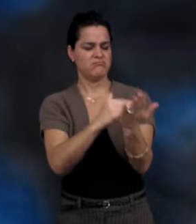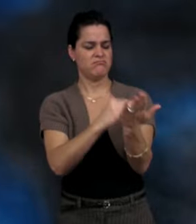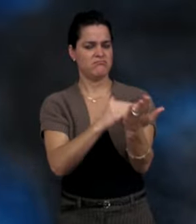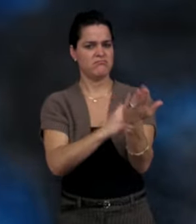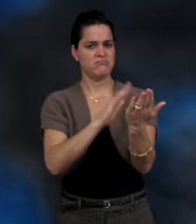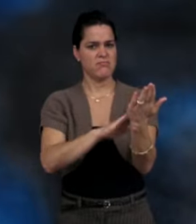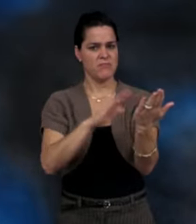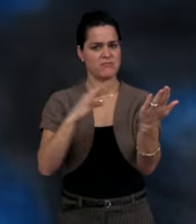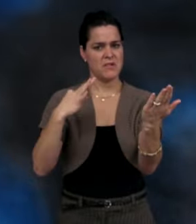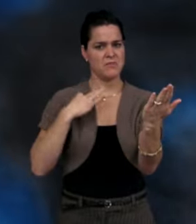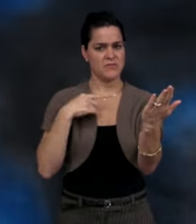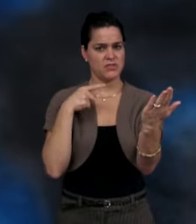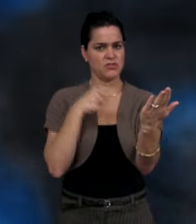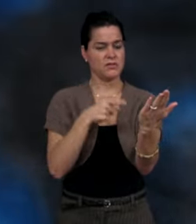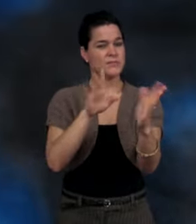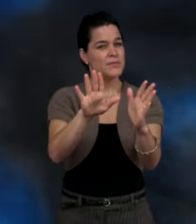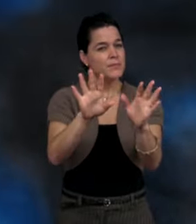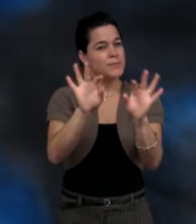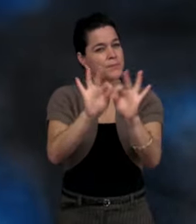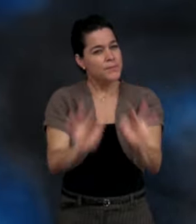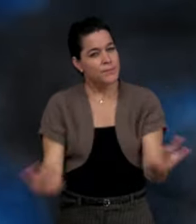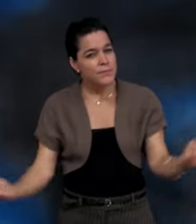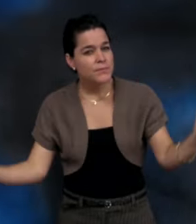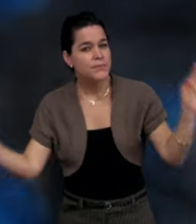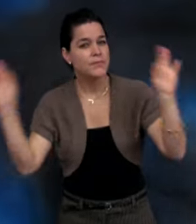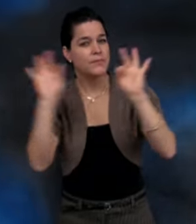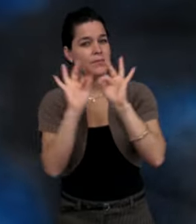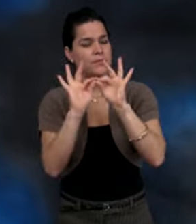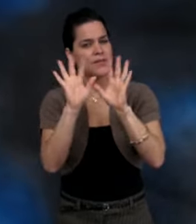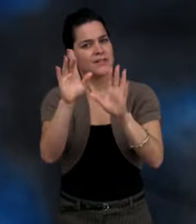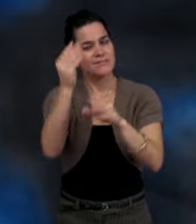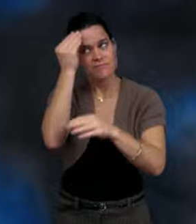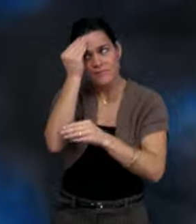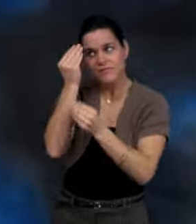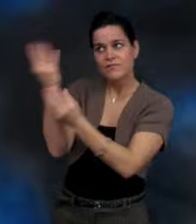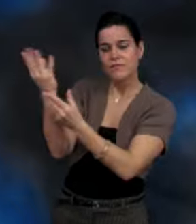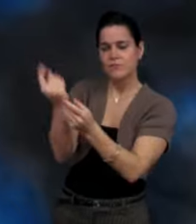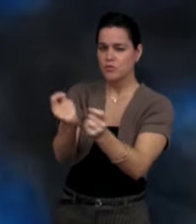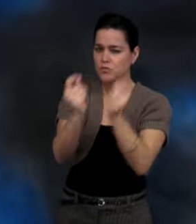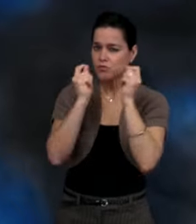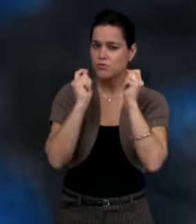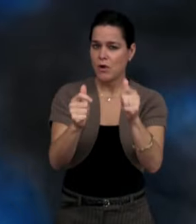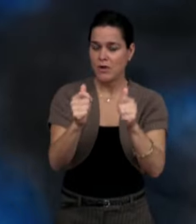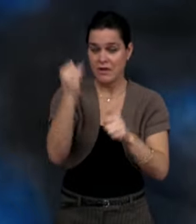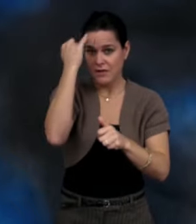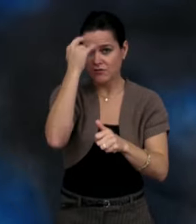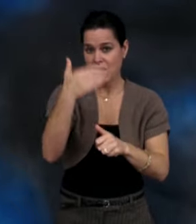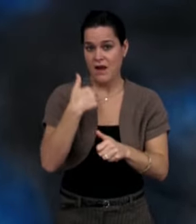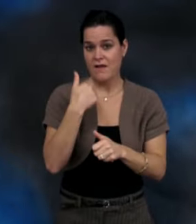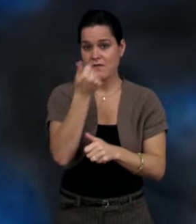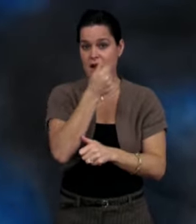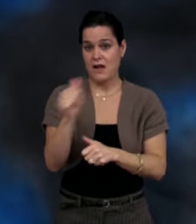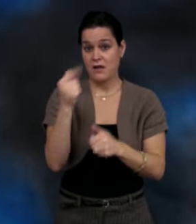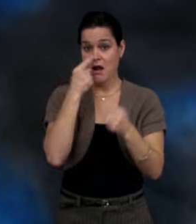today to provide you with information about what kinds of questions you can expect. It